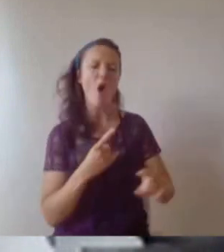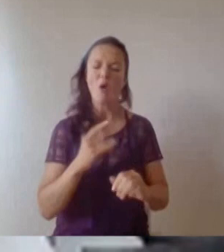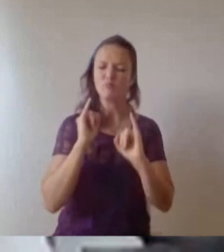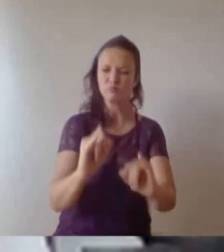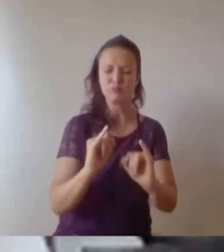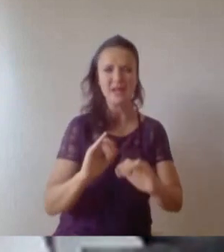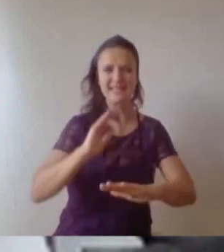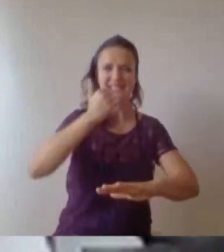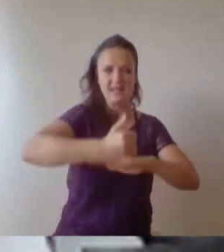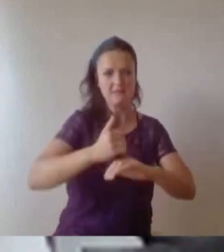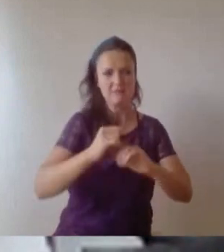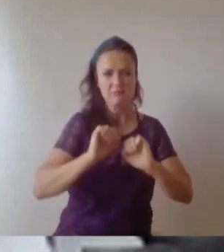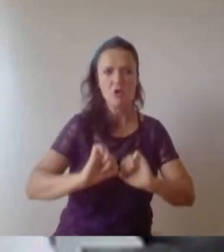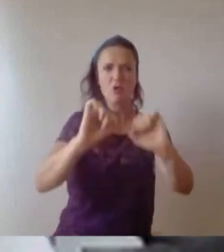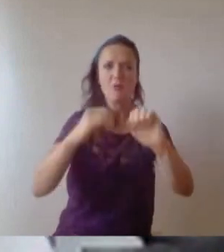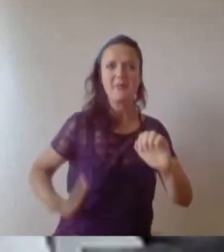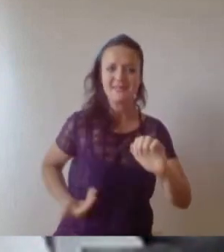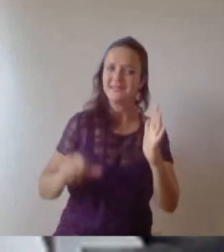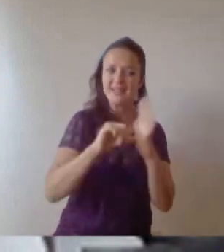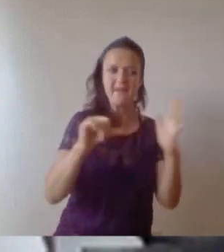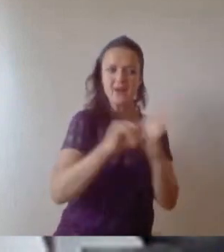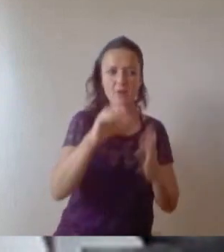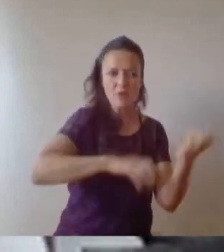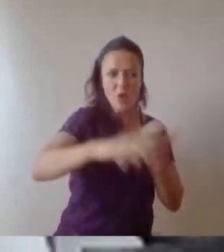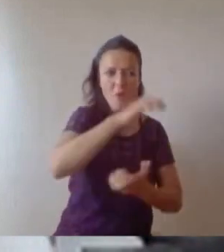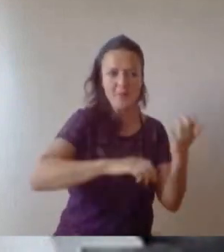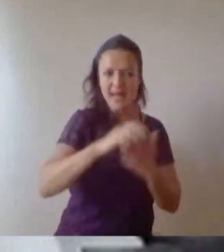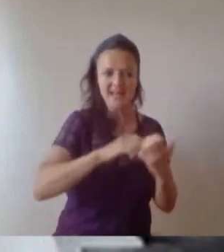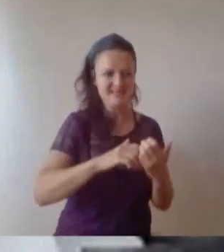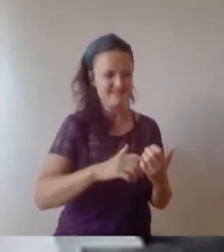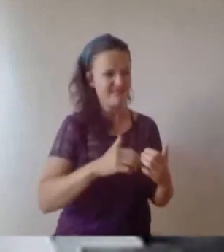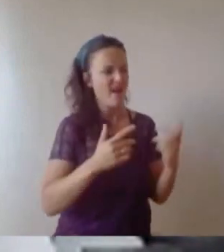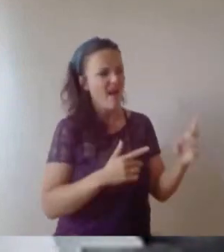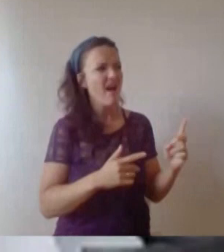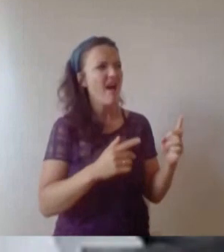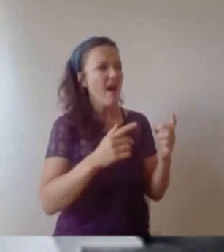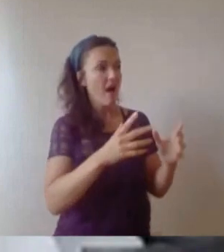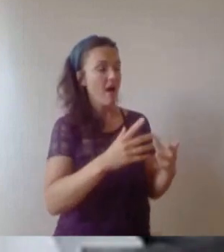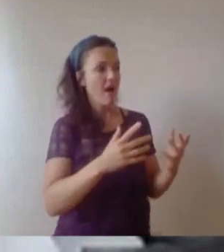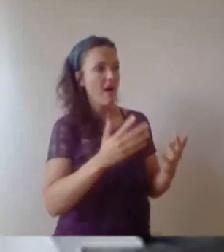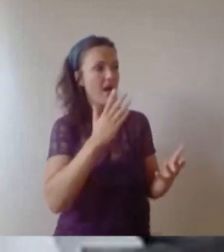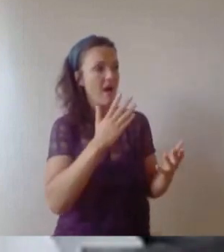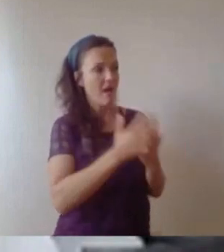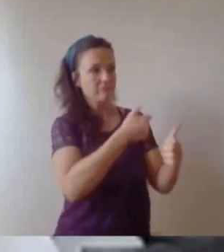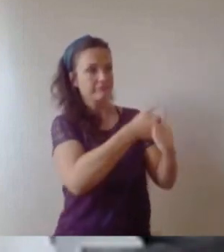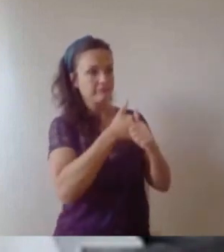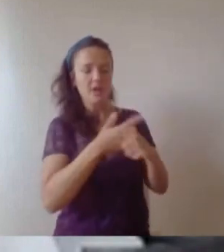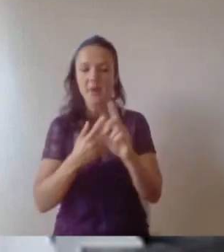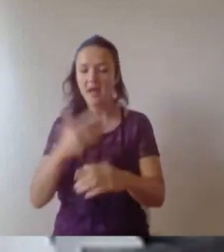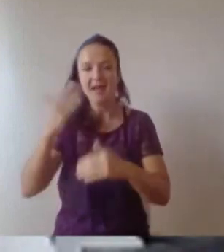building those skills that Bristol was responsible for laying the foundations for. I'm only part of the way through my journey so i'm looking forward to invite you guys to